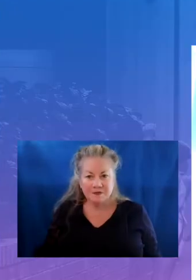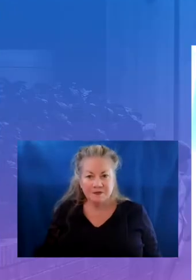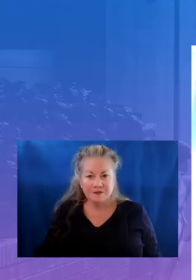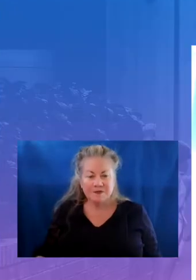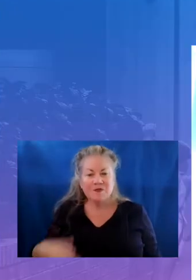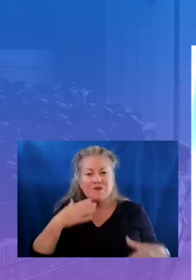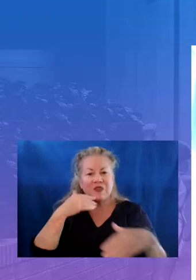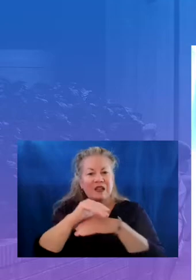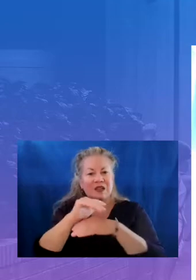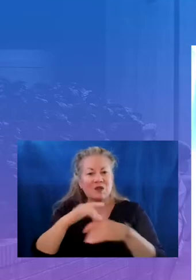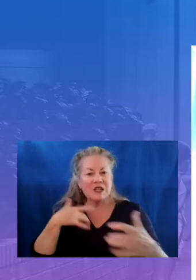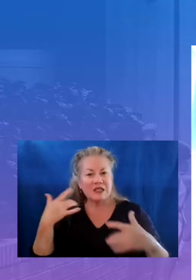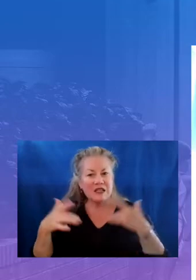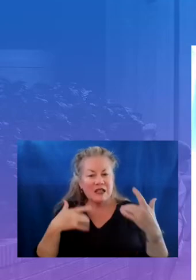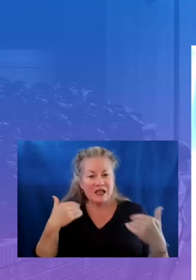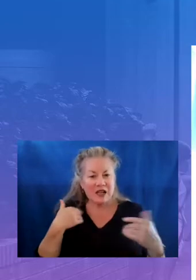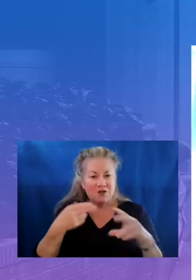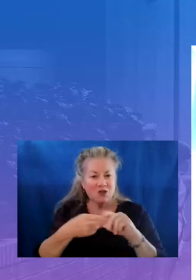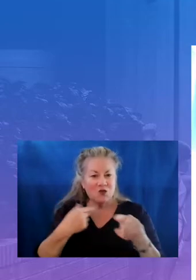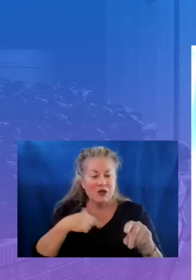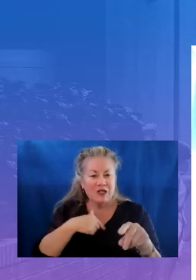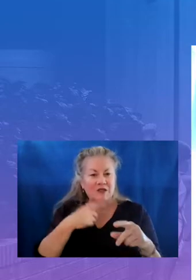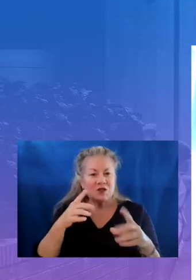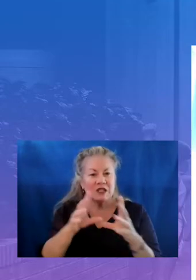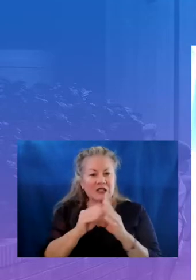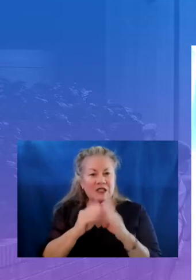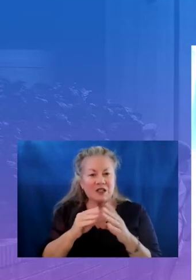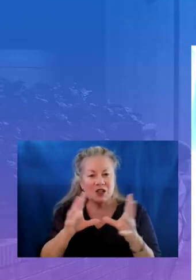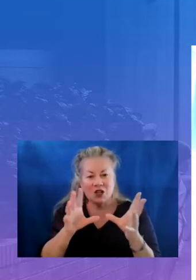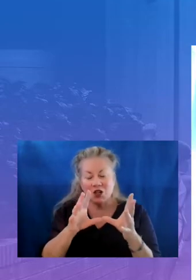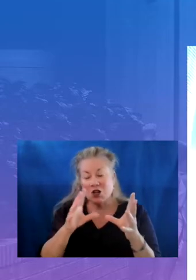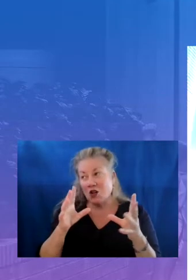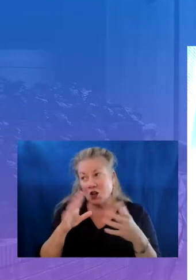good evening we are excited to have you join us for this session on learning recovery